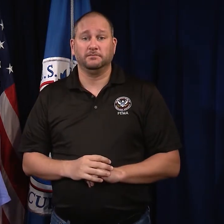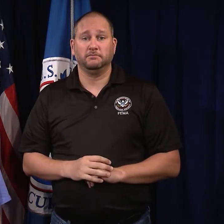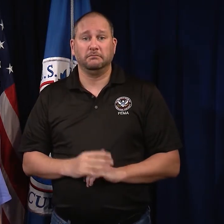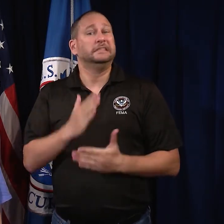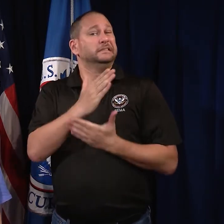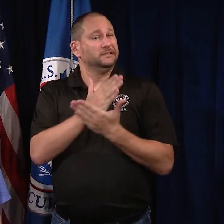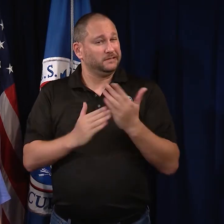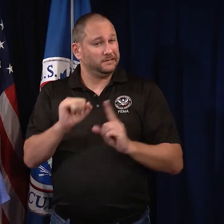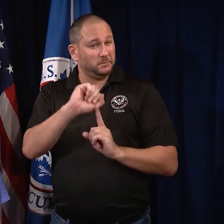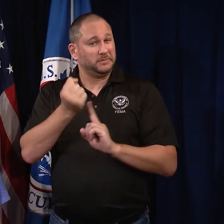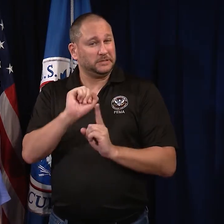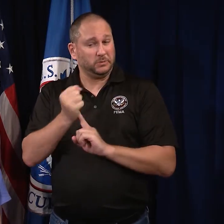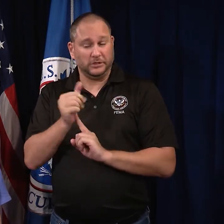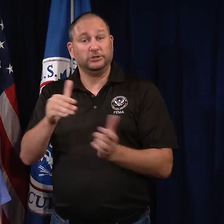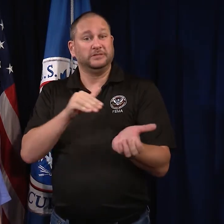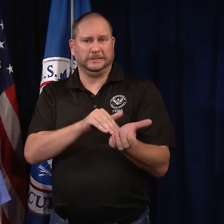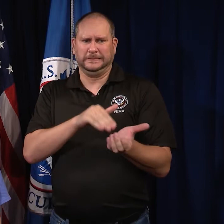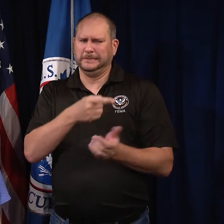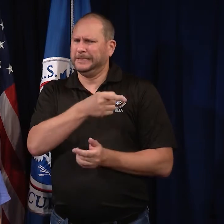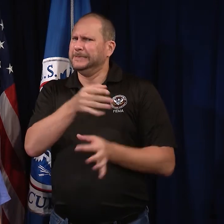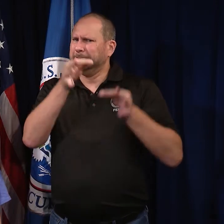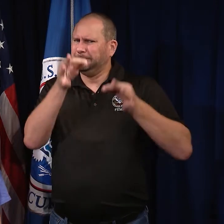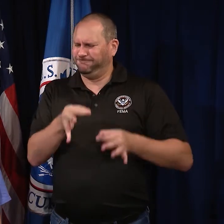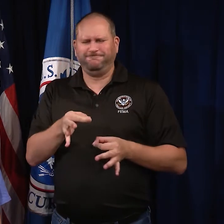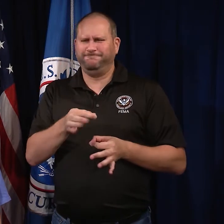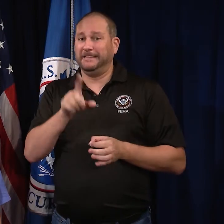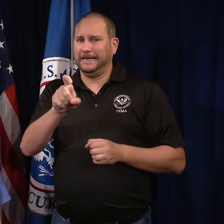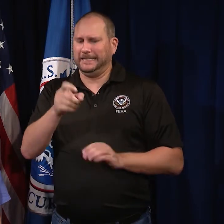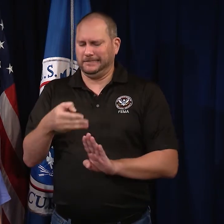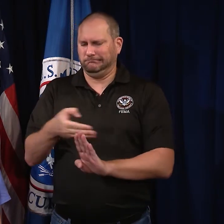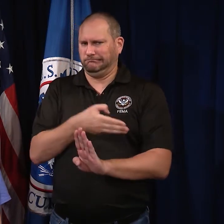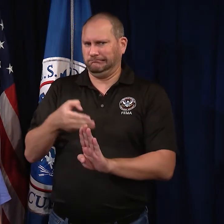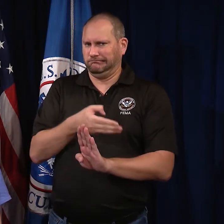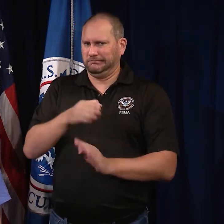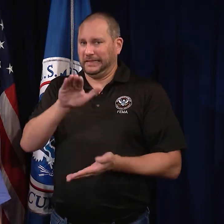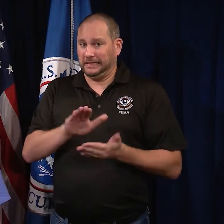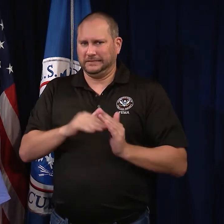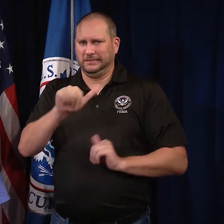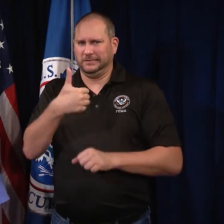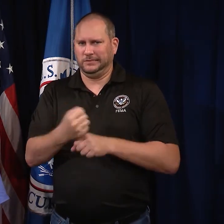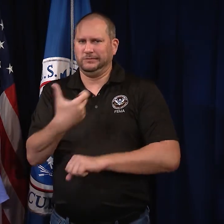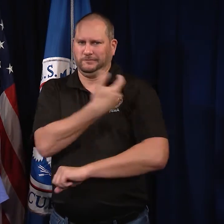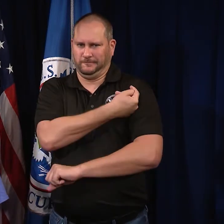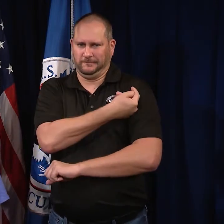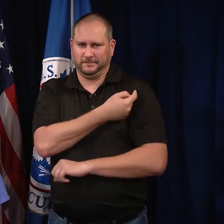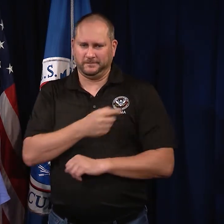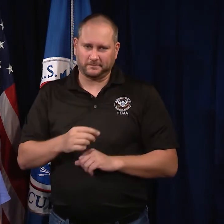In some situations, the doctor may decide that a tetanus vaccine is needed sooner.